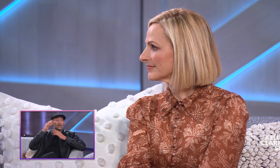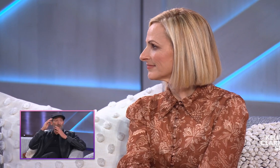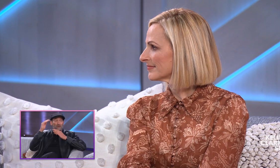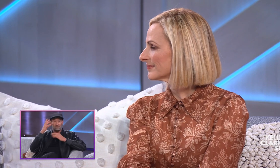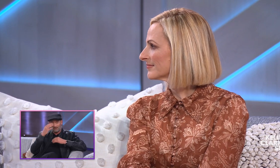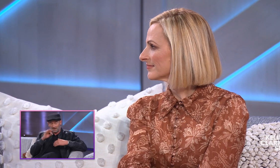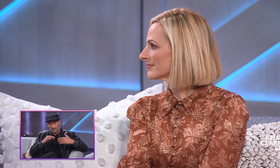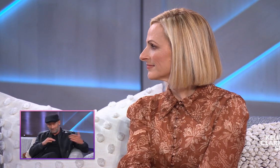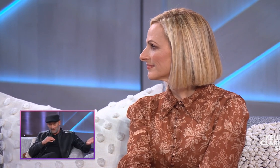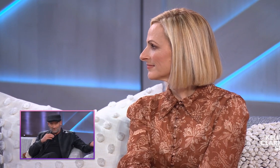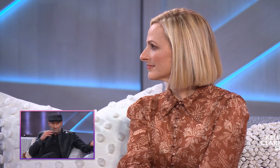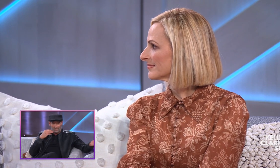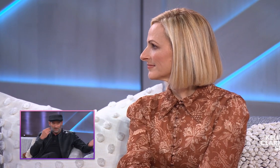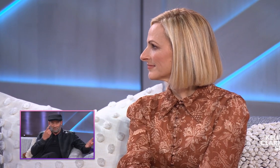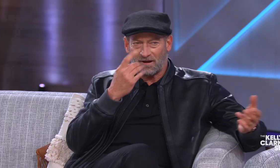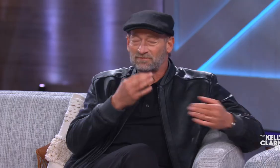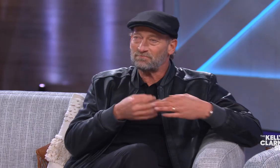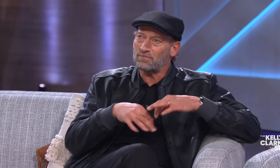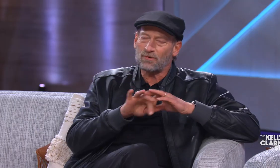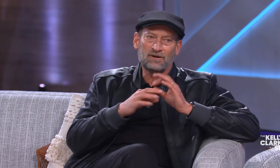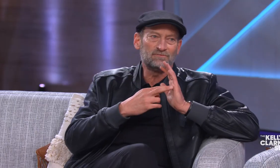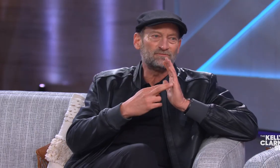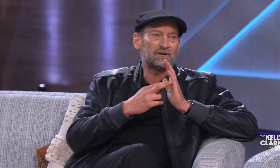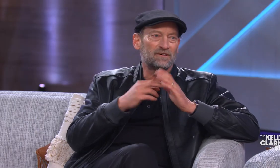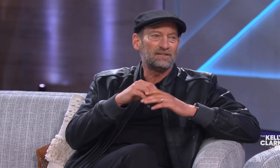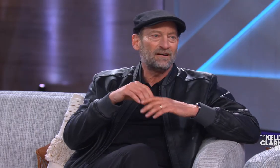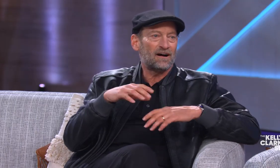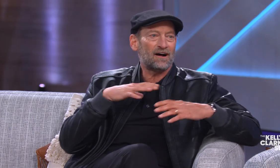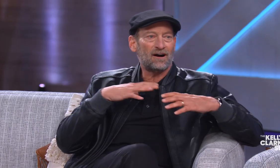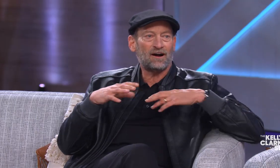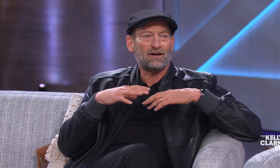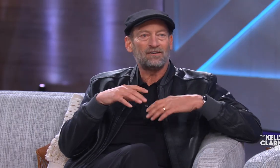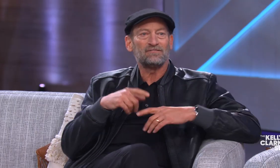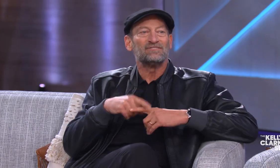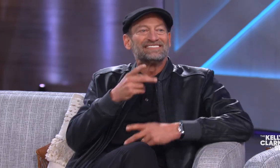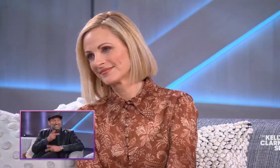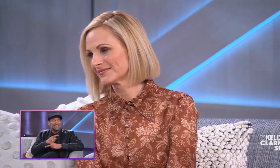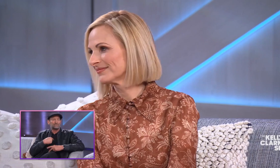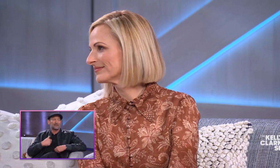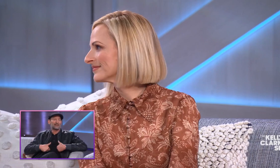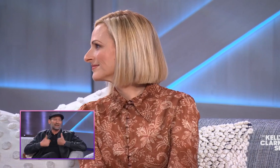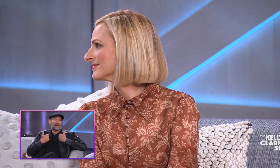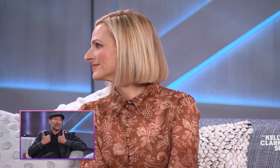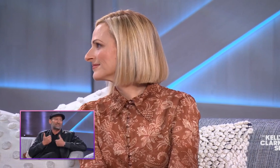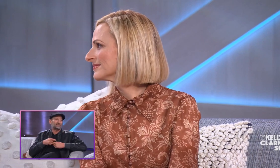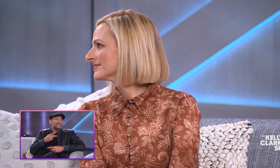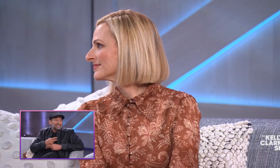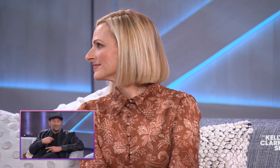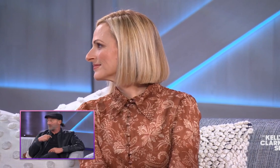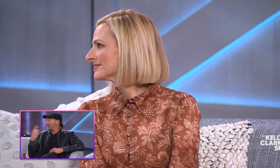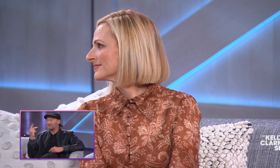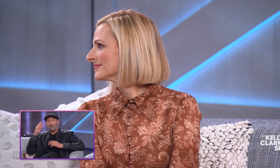You know the decisions that I made in my life brought me here but Marlee was such an important role model and she kept me alive.